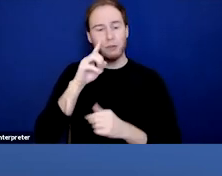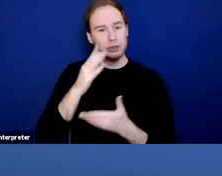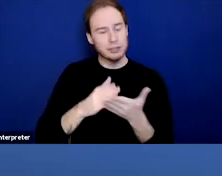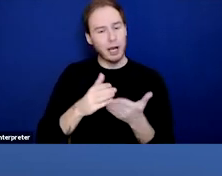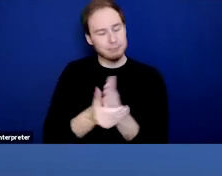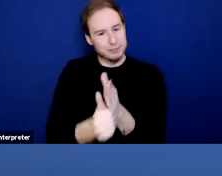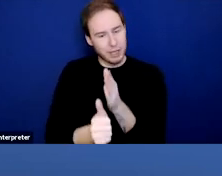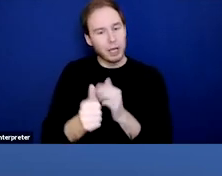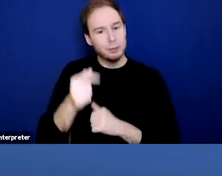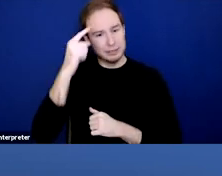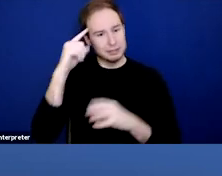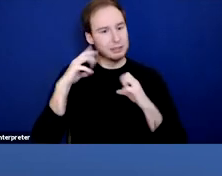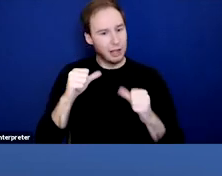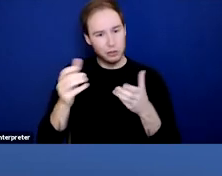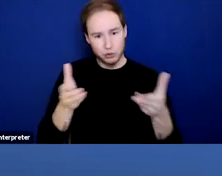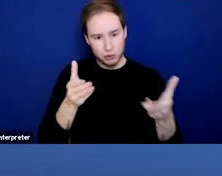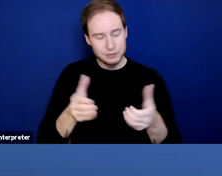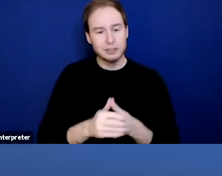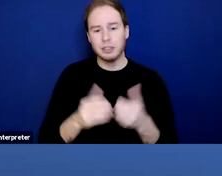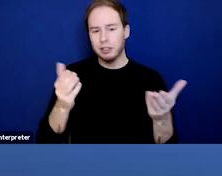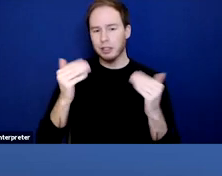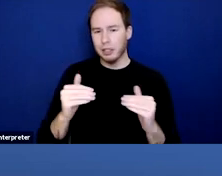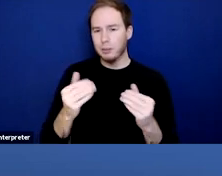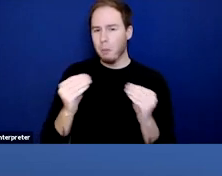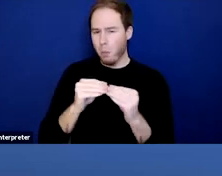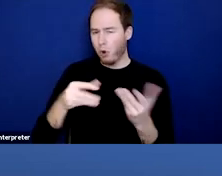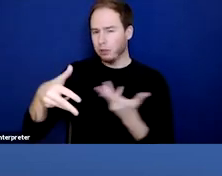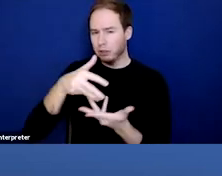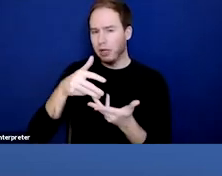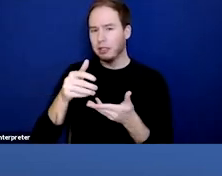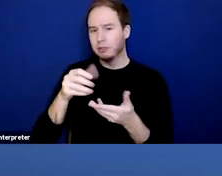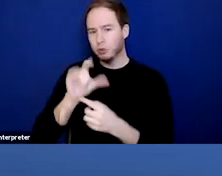and moving social work forward in ways that help address